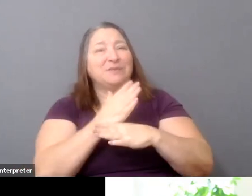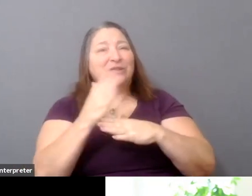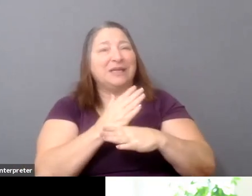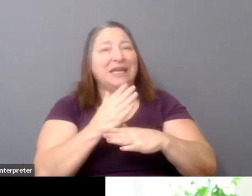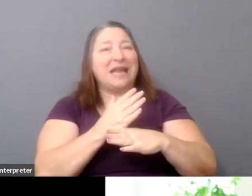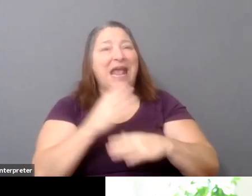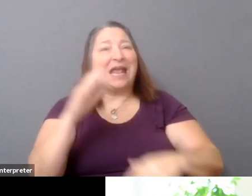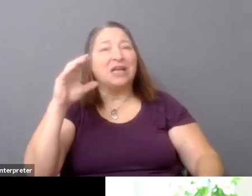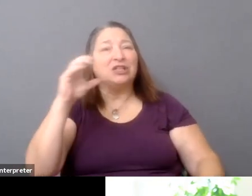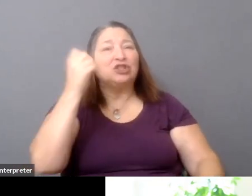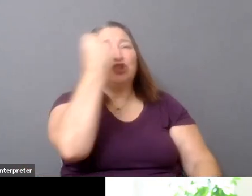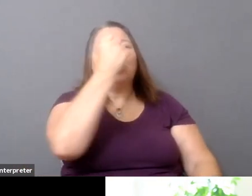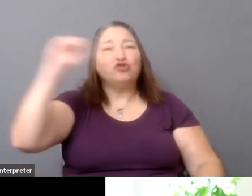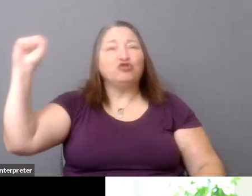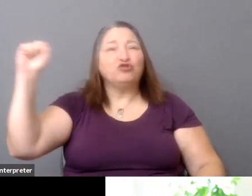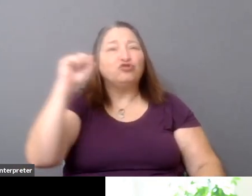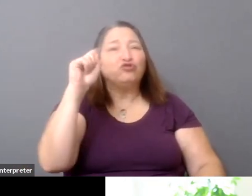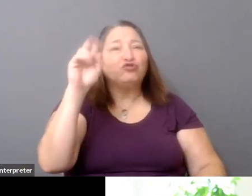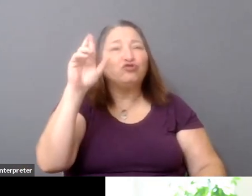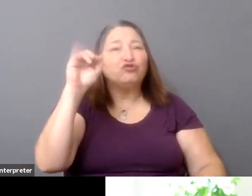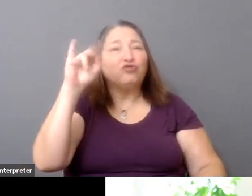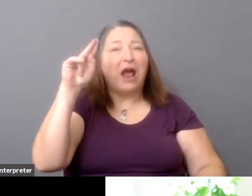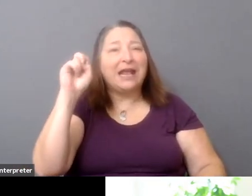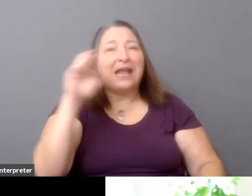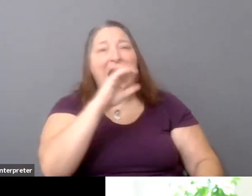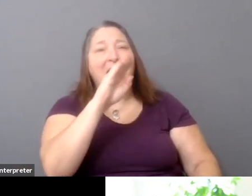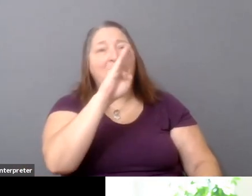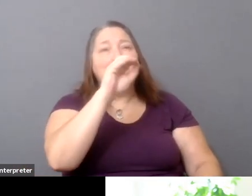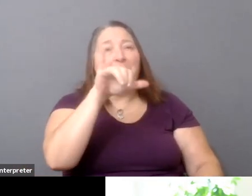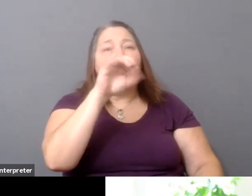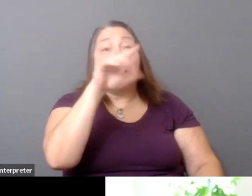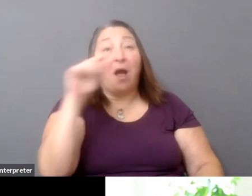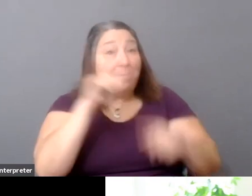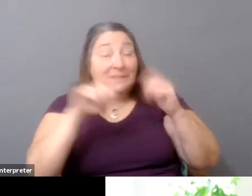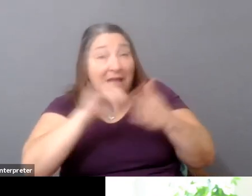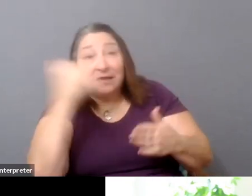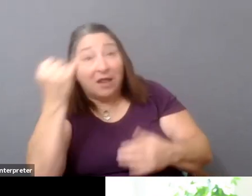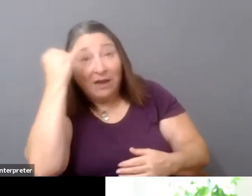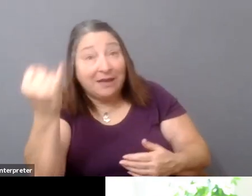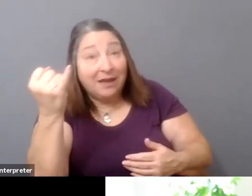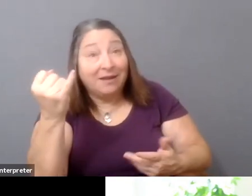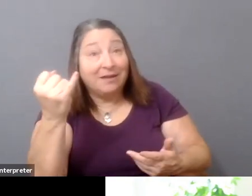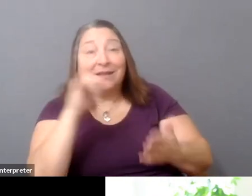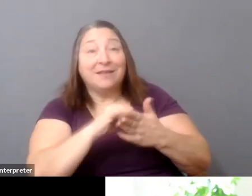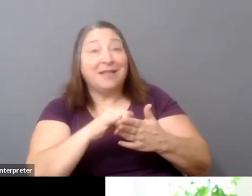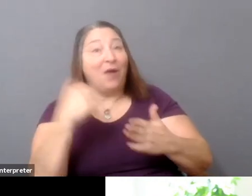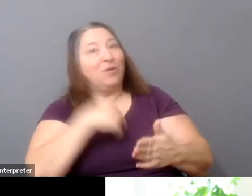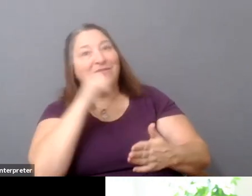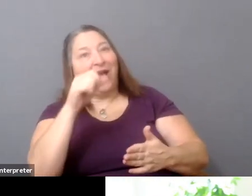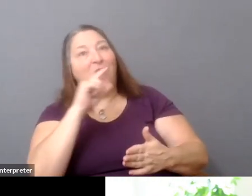but those are possibilities too that independent creators and filmmakers have not engaged with, but it is a possibility.